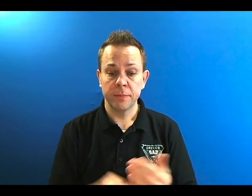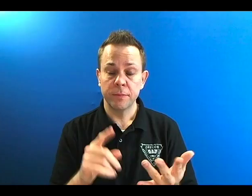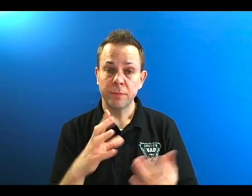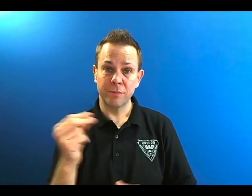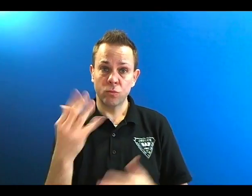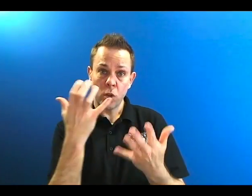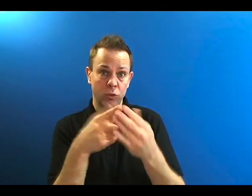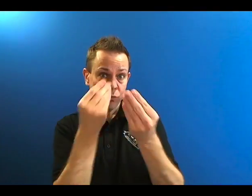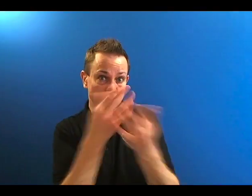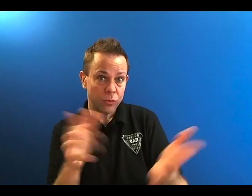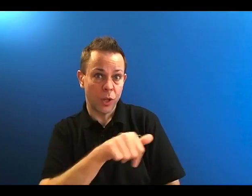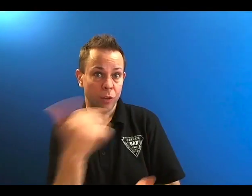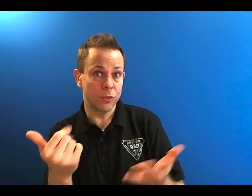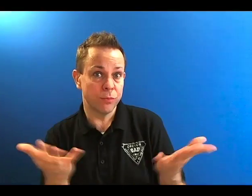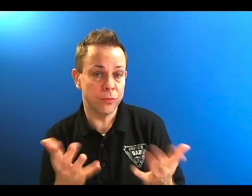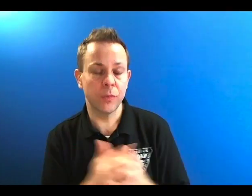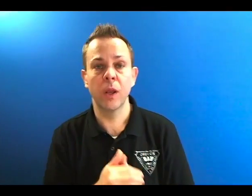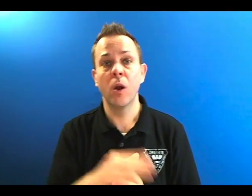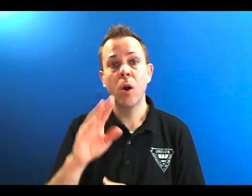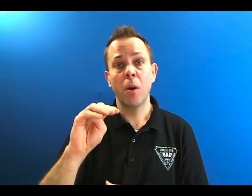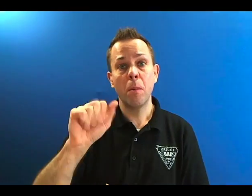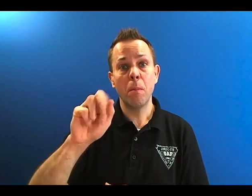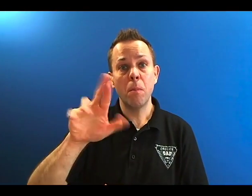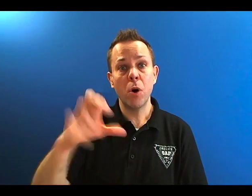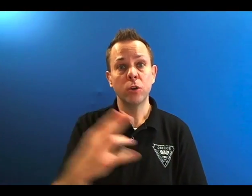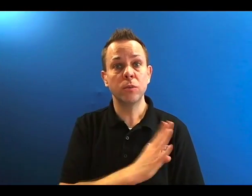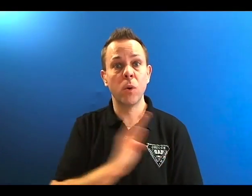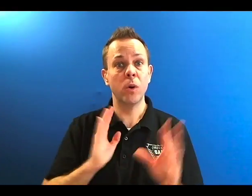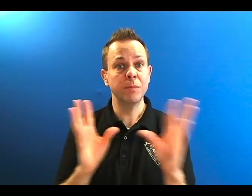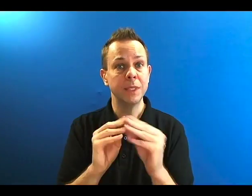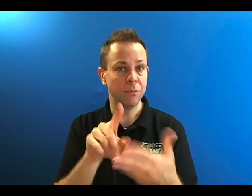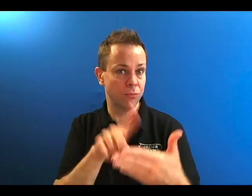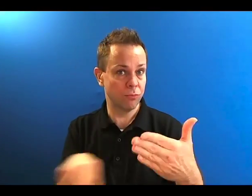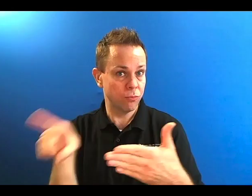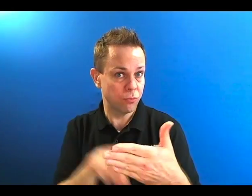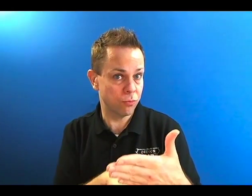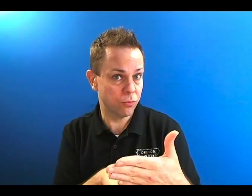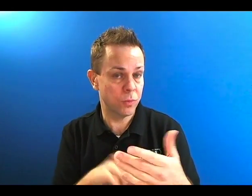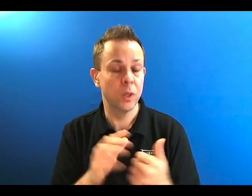The next announcement is that our March board meeting is cancelled.